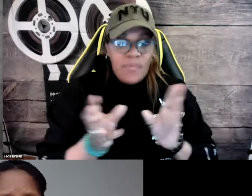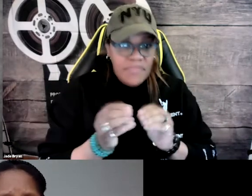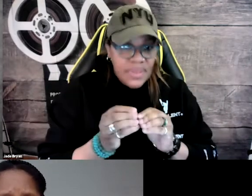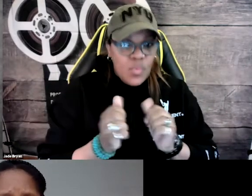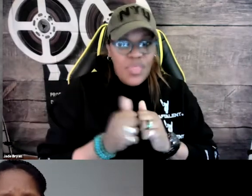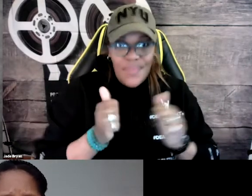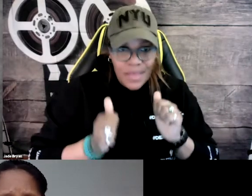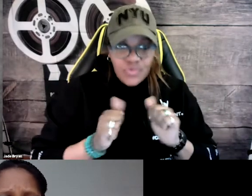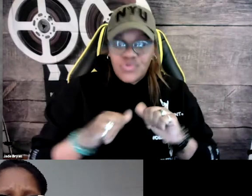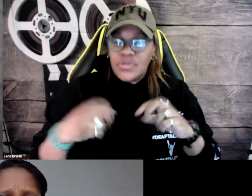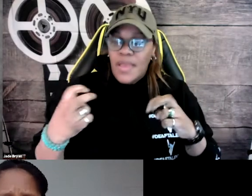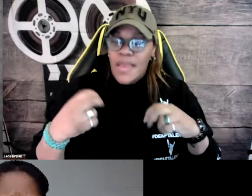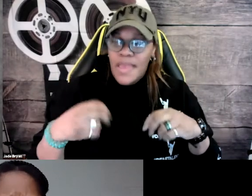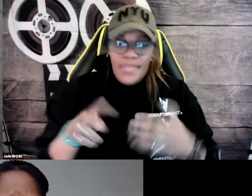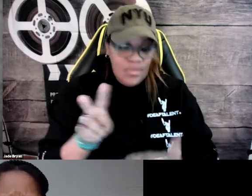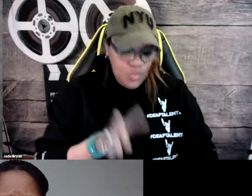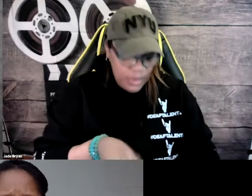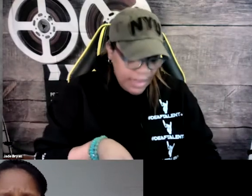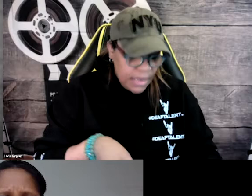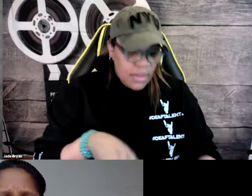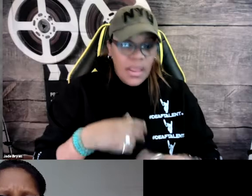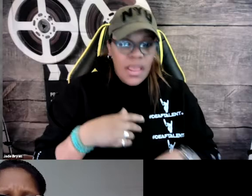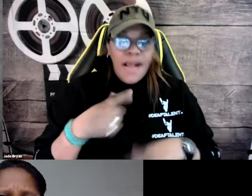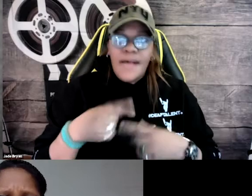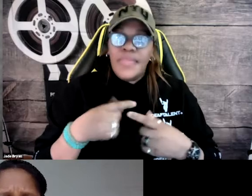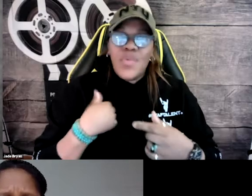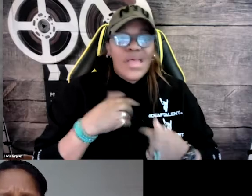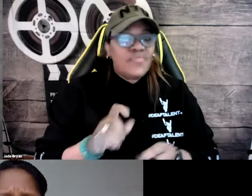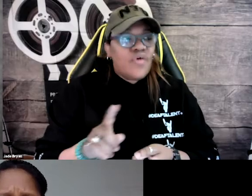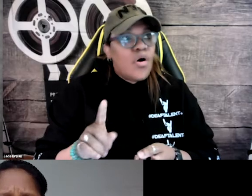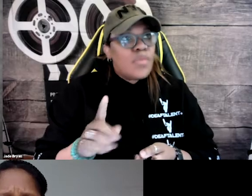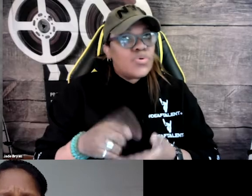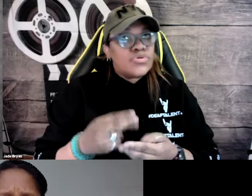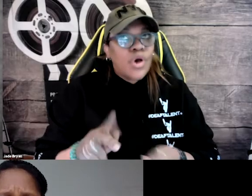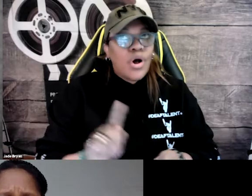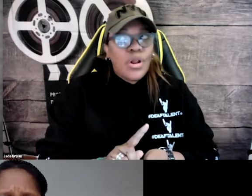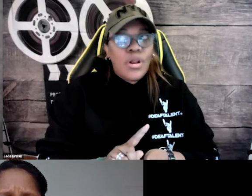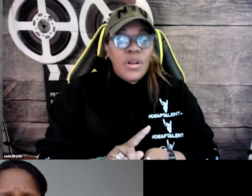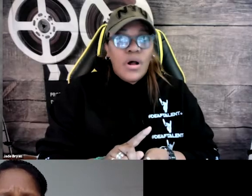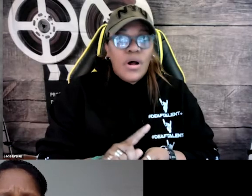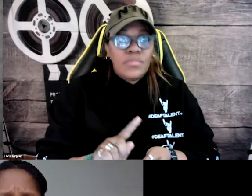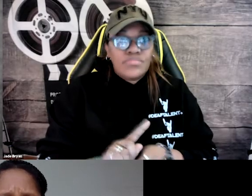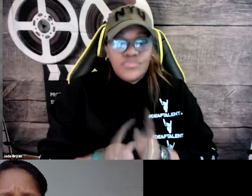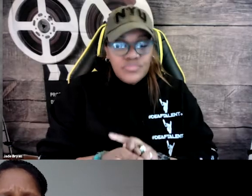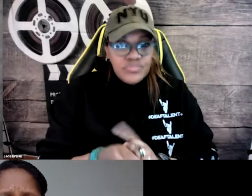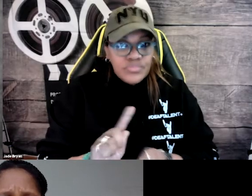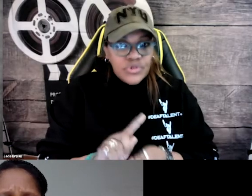once I do that casting, we have a meeting with the actors, and the actors are able to do a readover of the script.